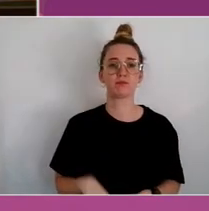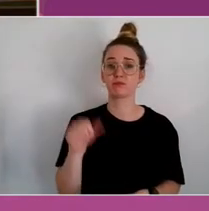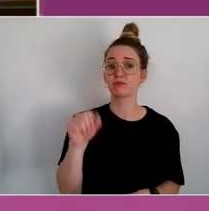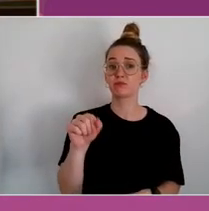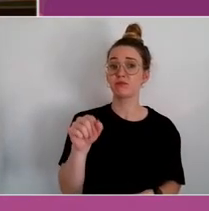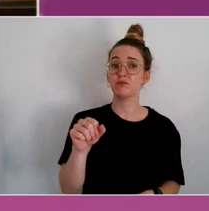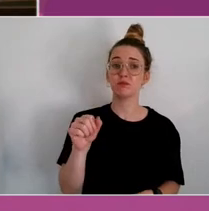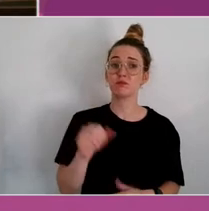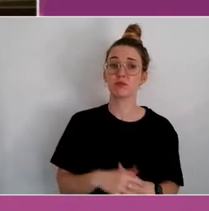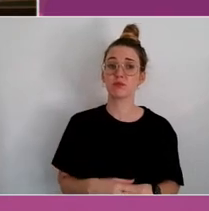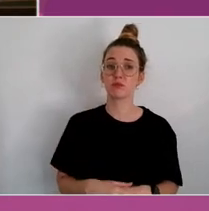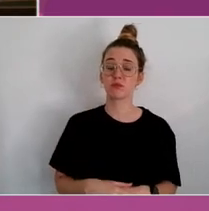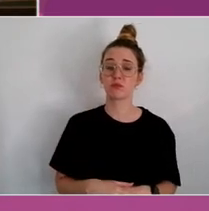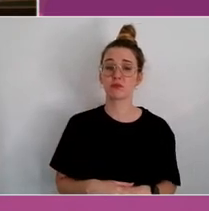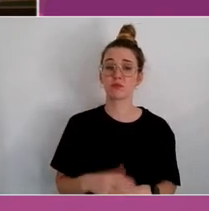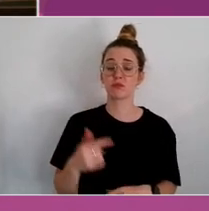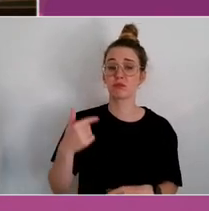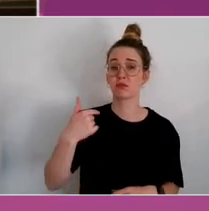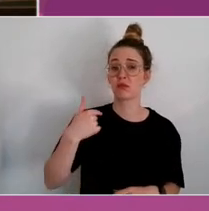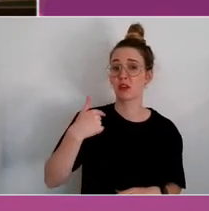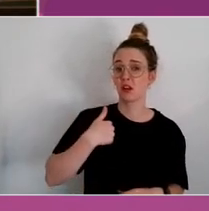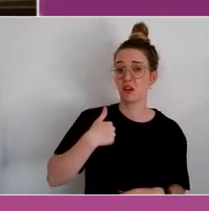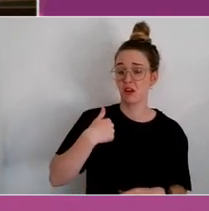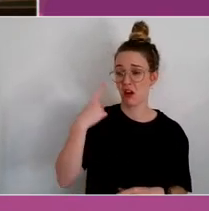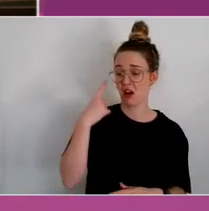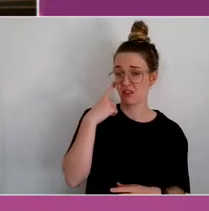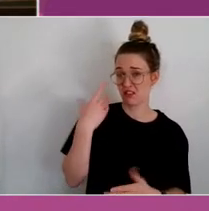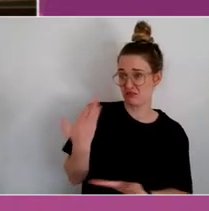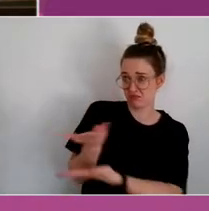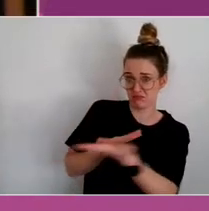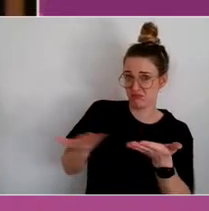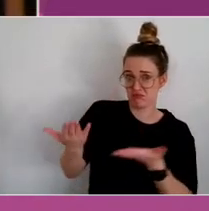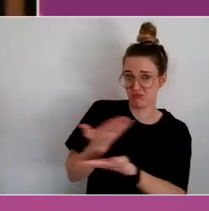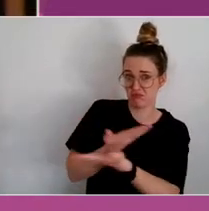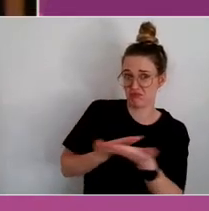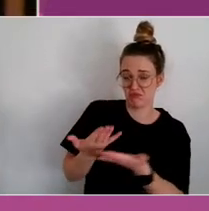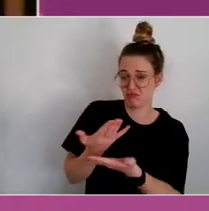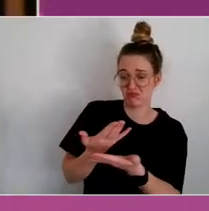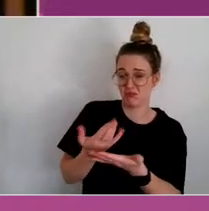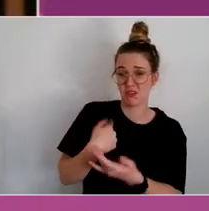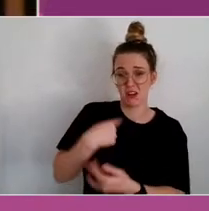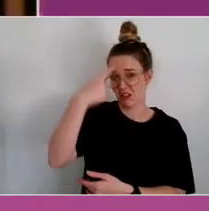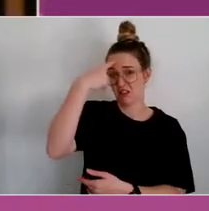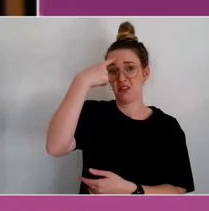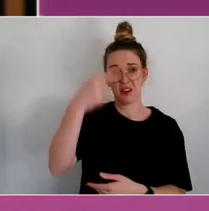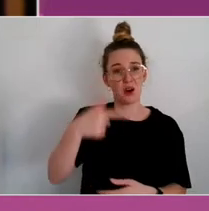Just building off the discussion so far, it's almost like we need regional art and wellbeing